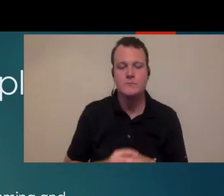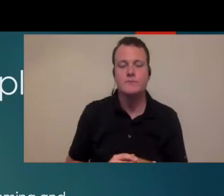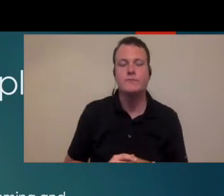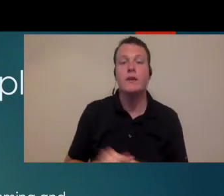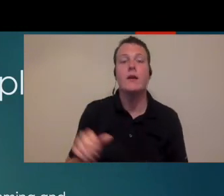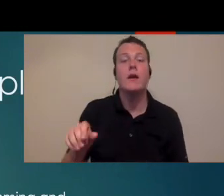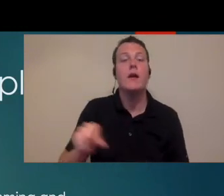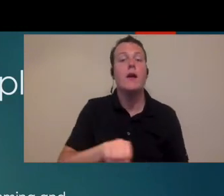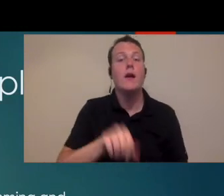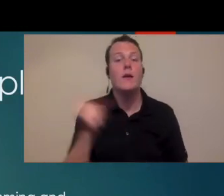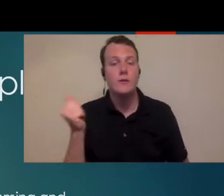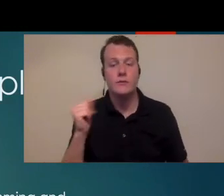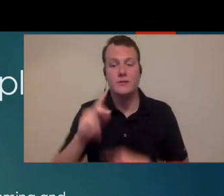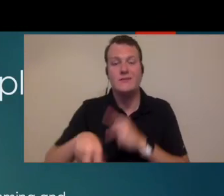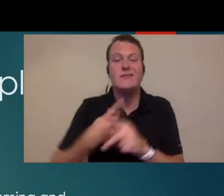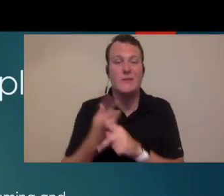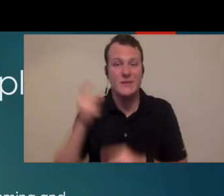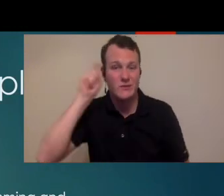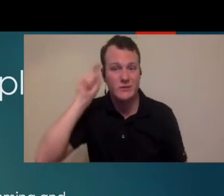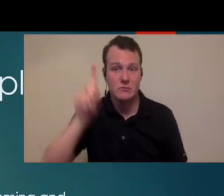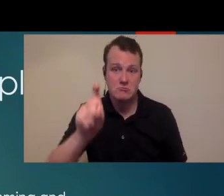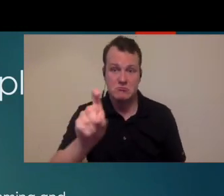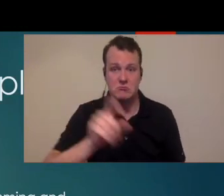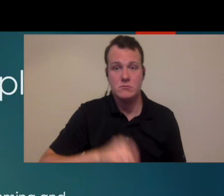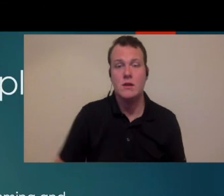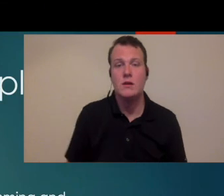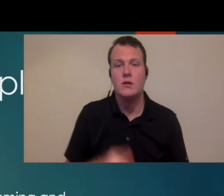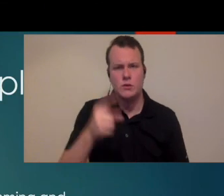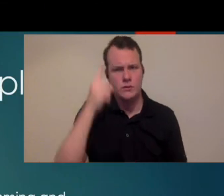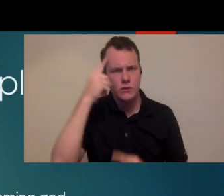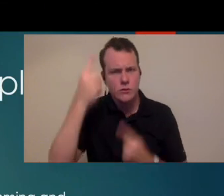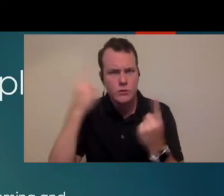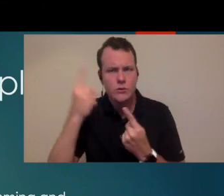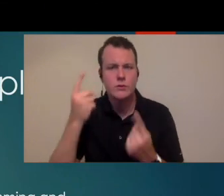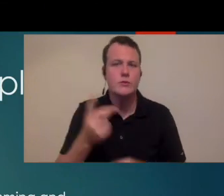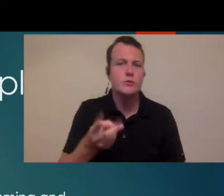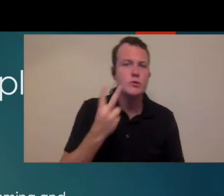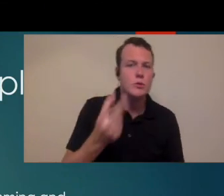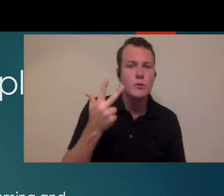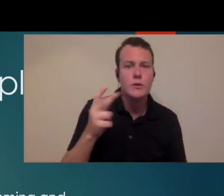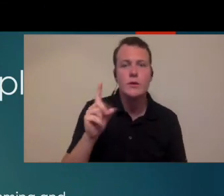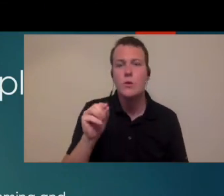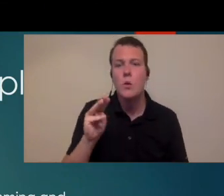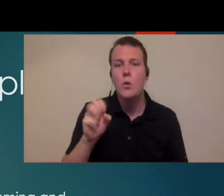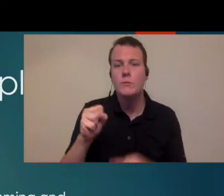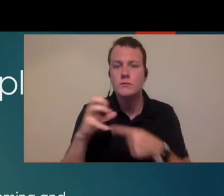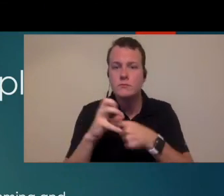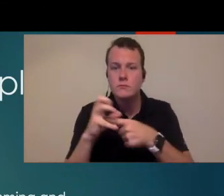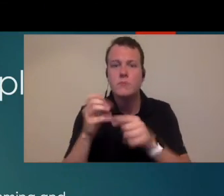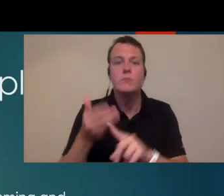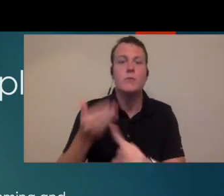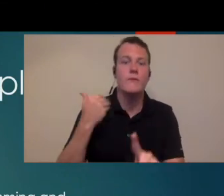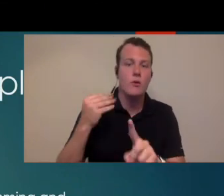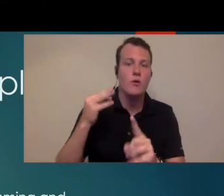considerations - what type of hearing aid is that you know where are you going to have to worry about changing two or three different domes before you get the